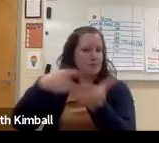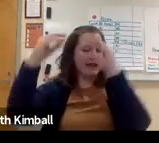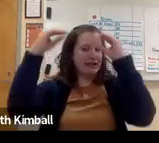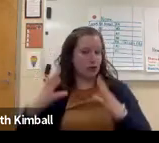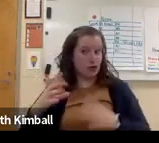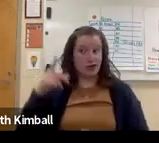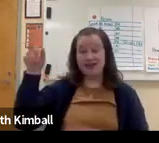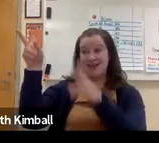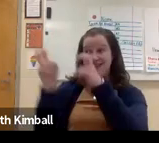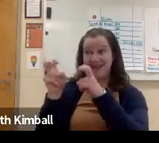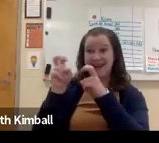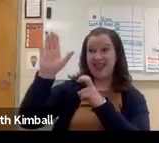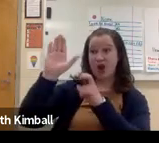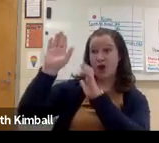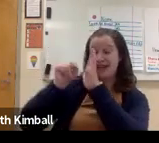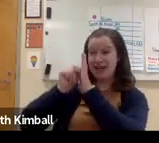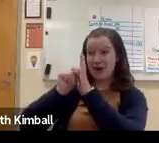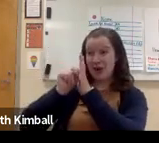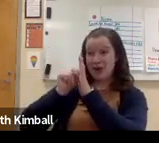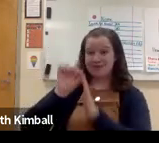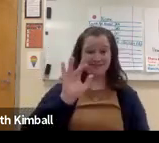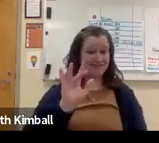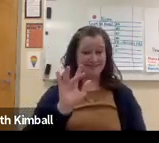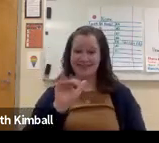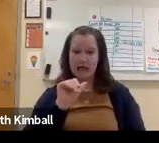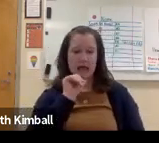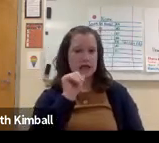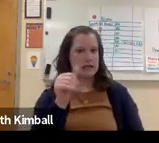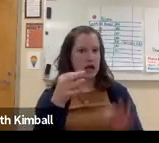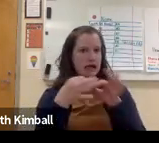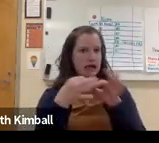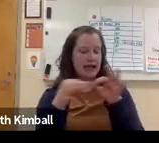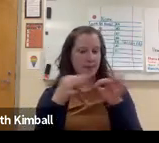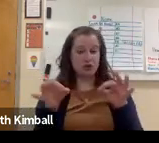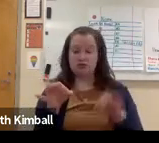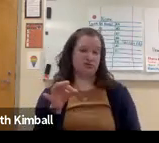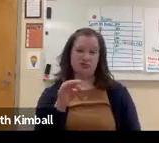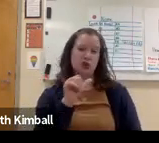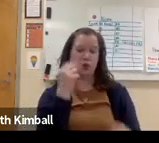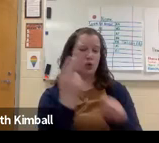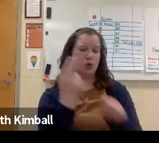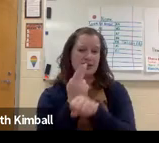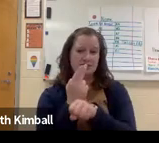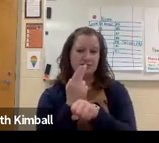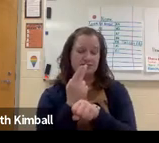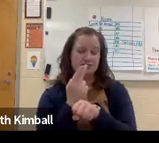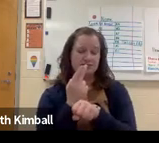If you take advantage of Teacher Pay Teacher videos, those are not captioned.